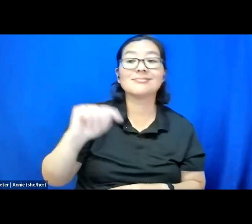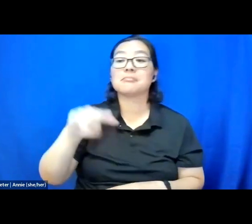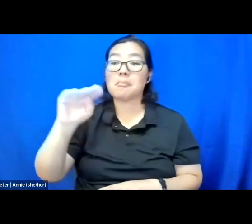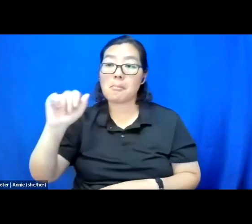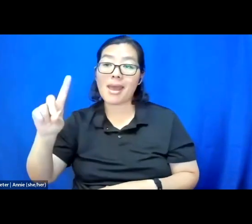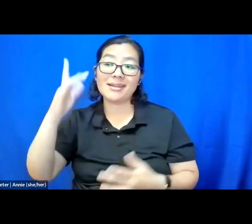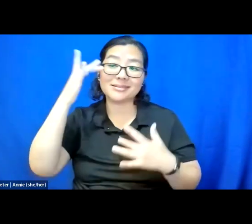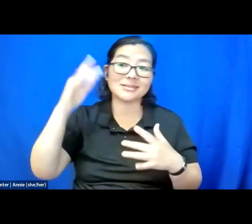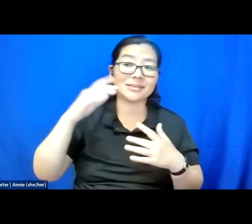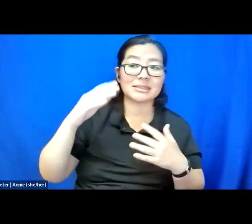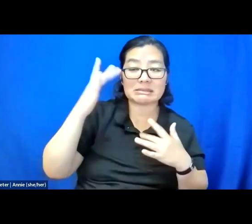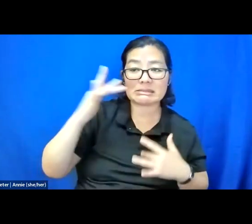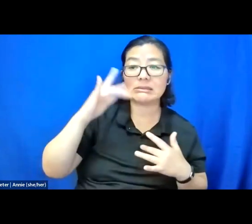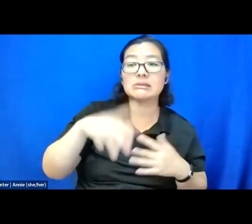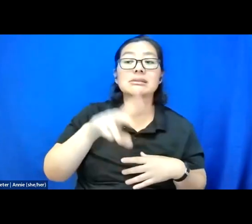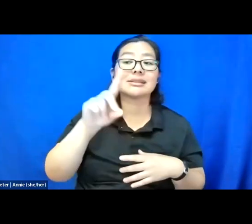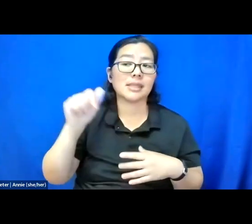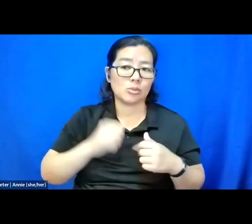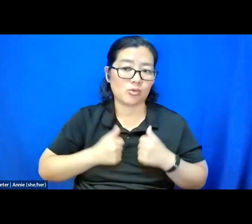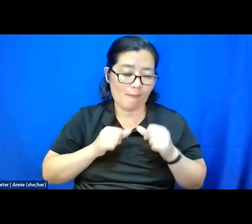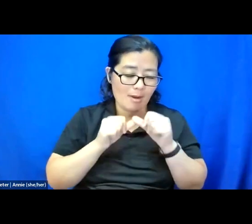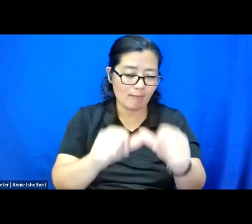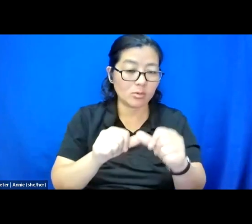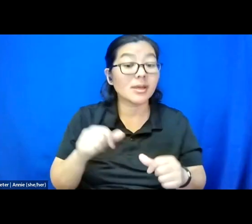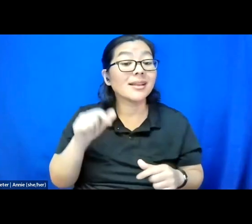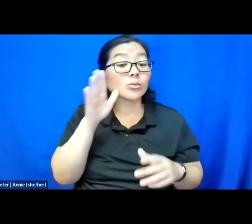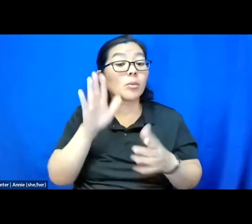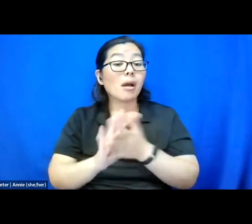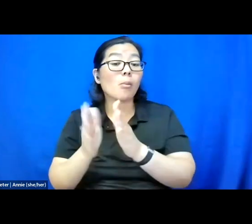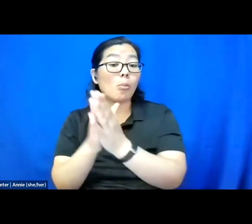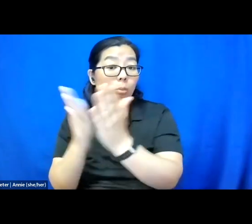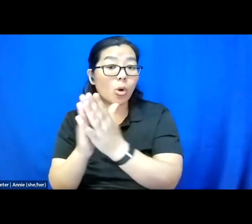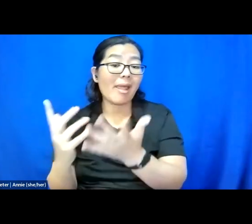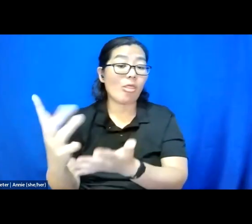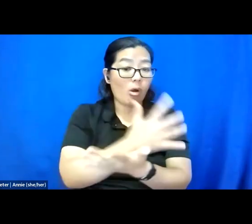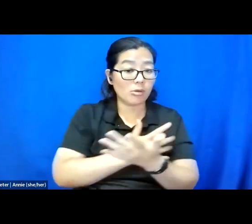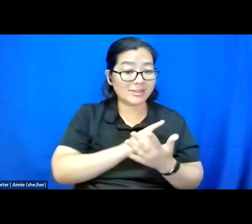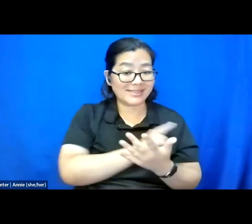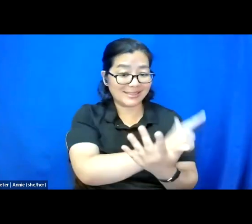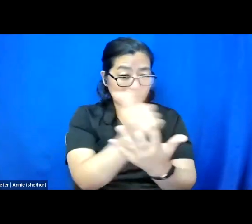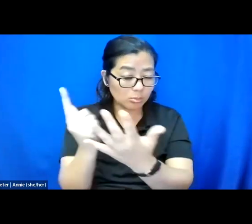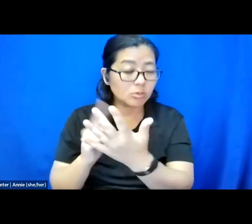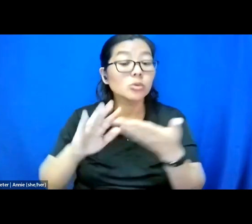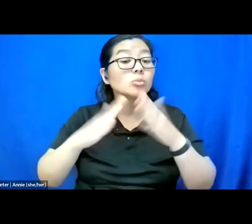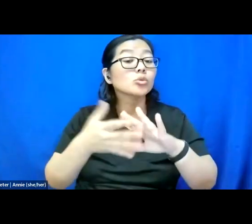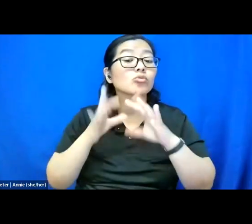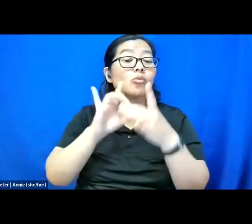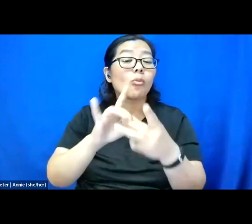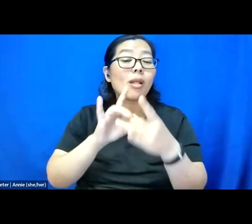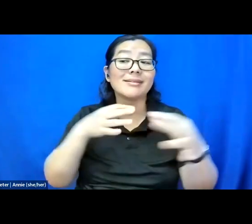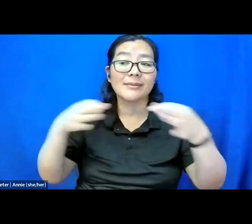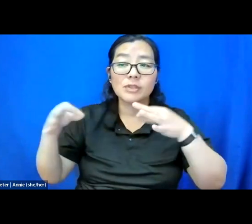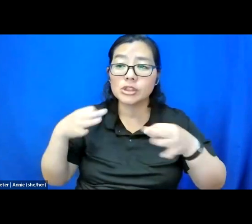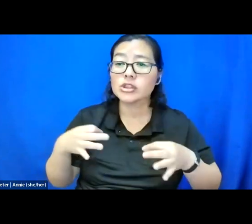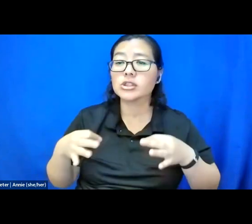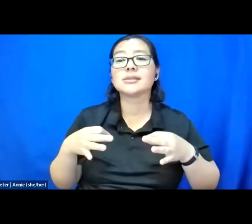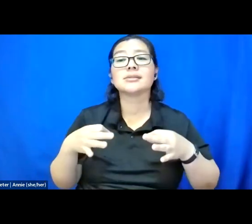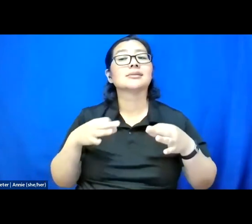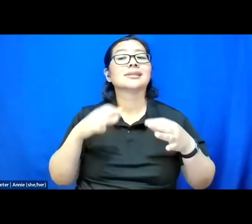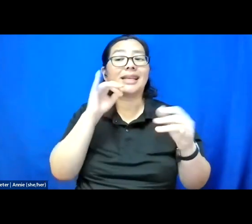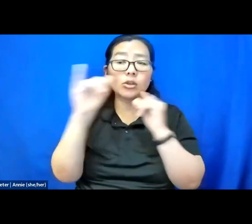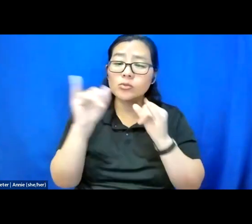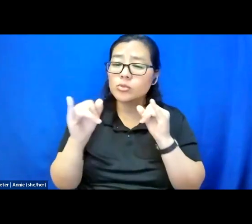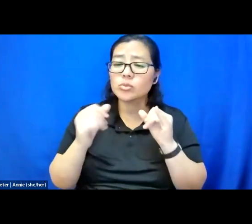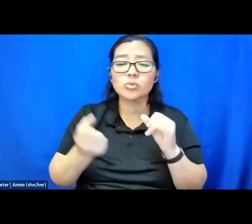This is a book and anthology series, a community relevant definitions, interviews, poems,